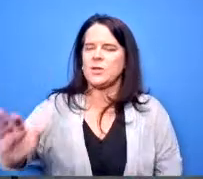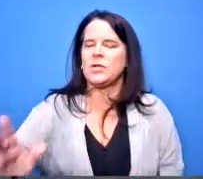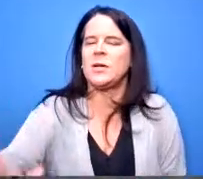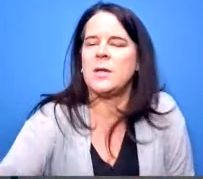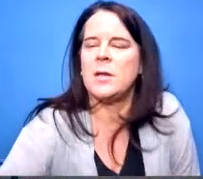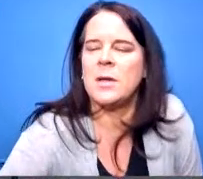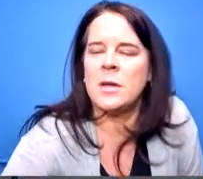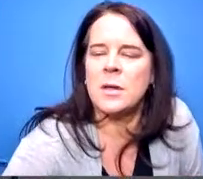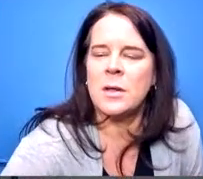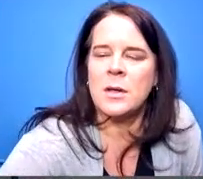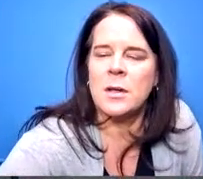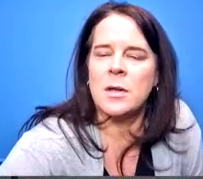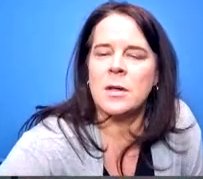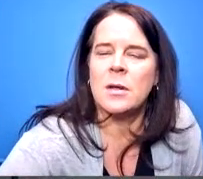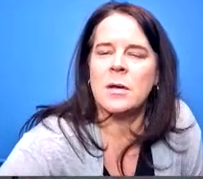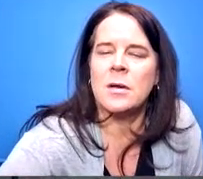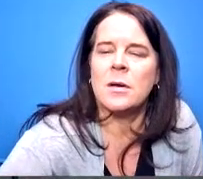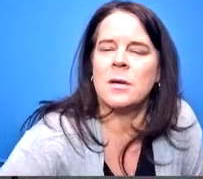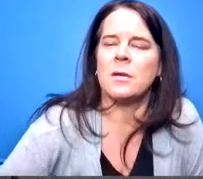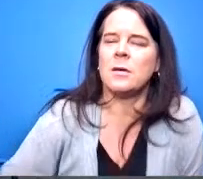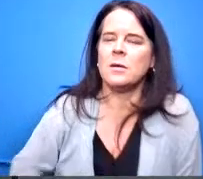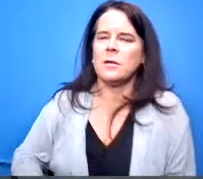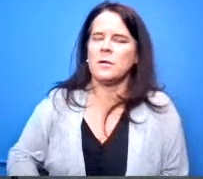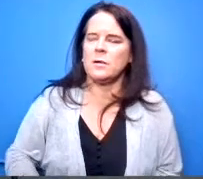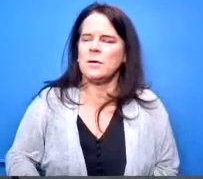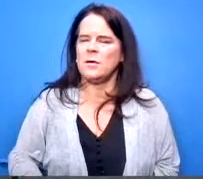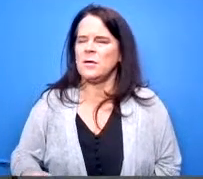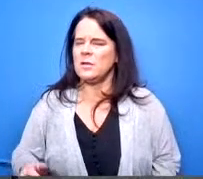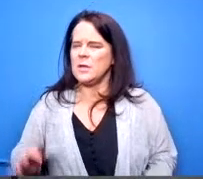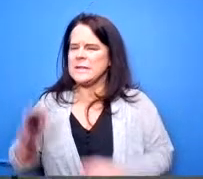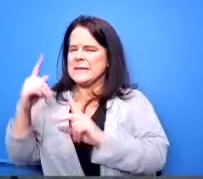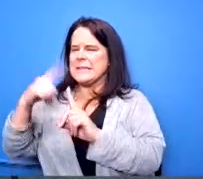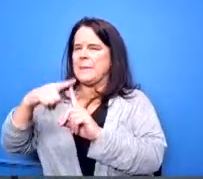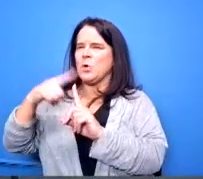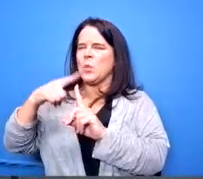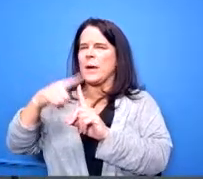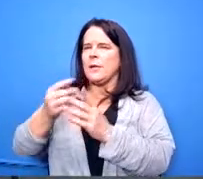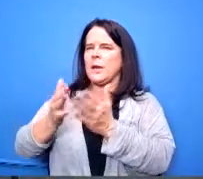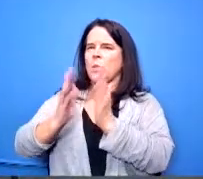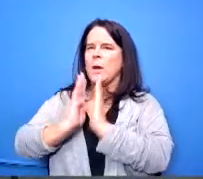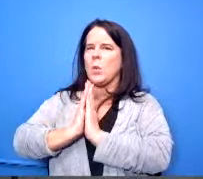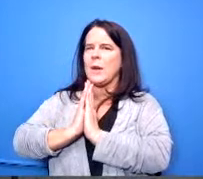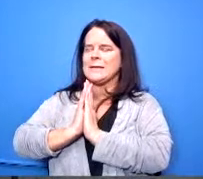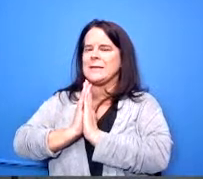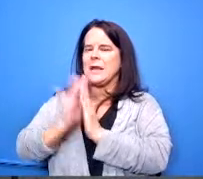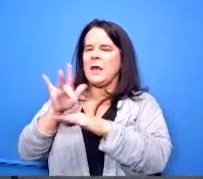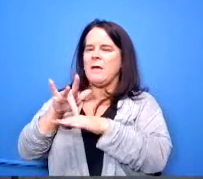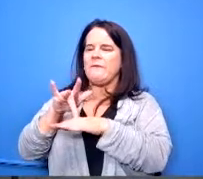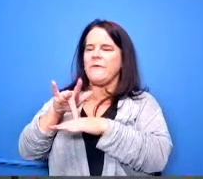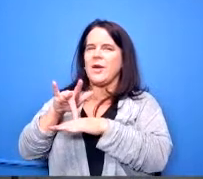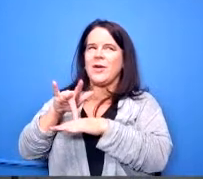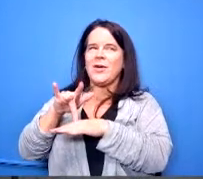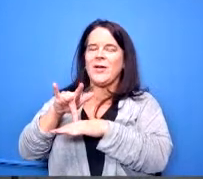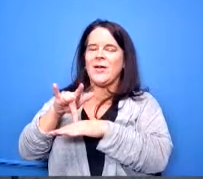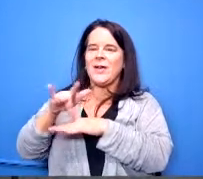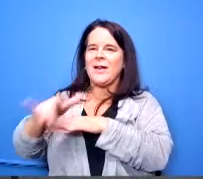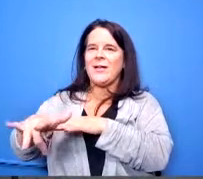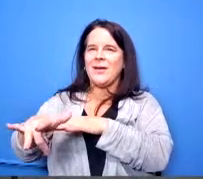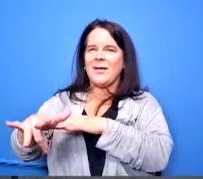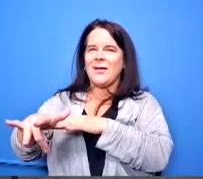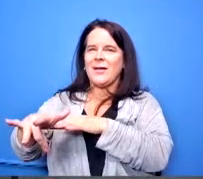here is a temporary ad we requesting for temporary advance to the in for the emergency connectivity